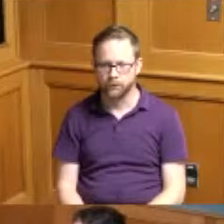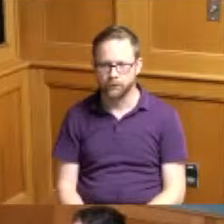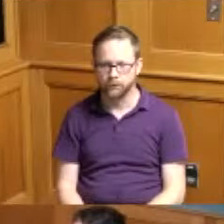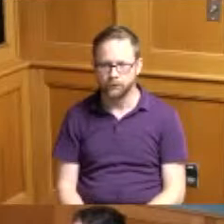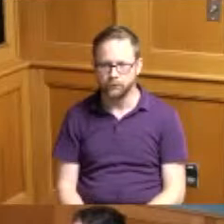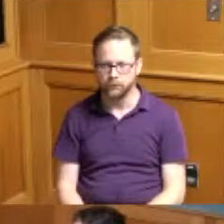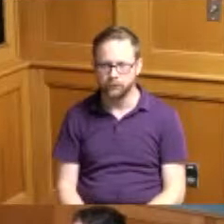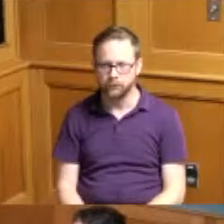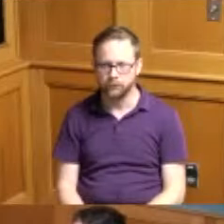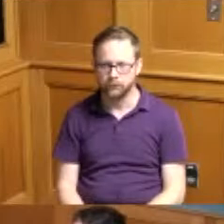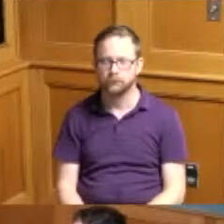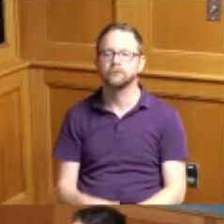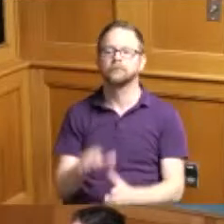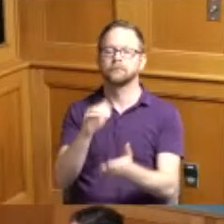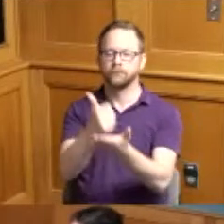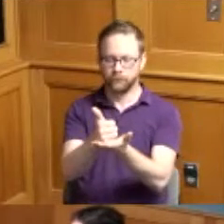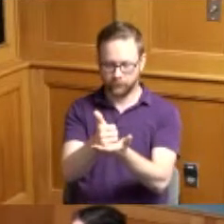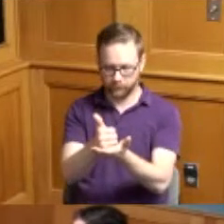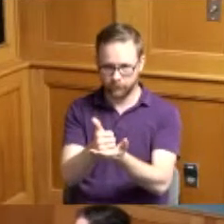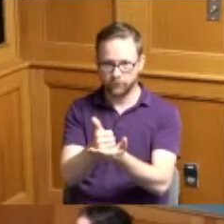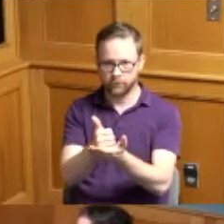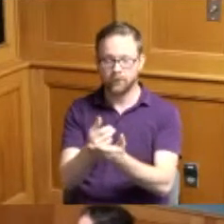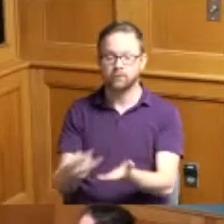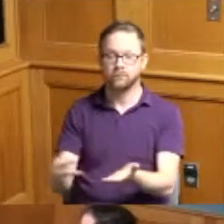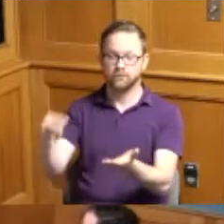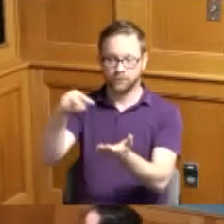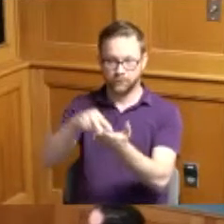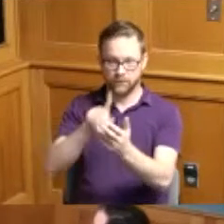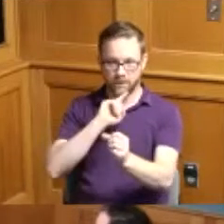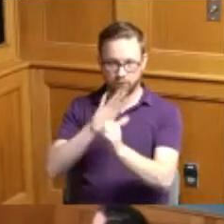if you could please stand for the Pledge of Allegiance